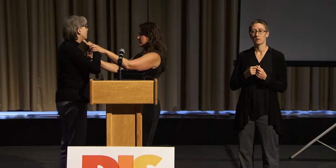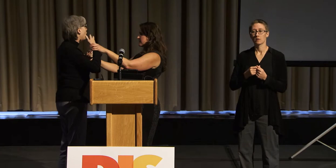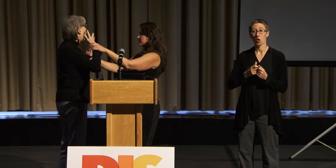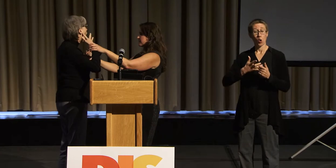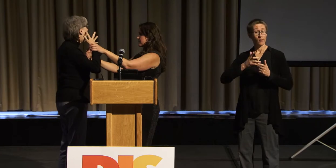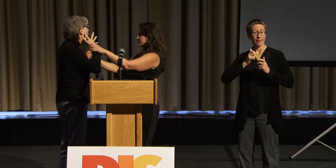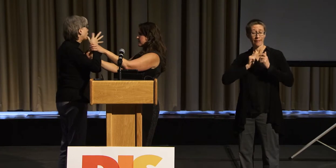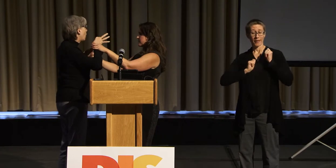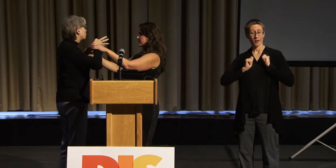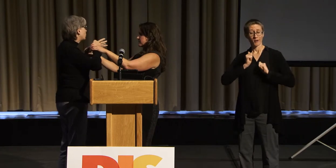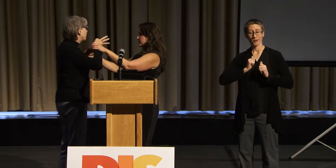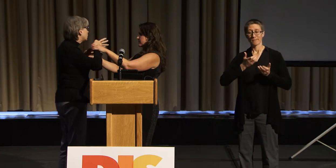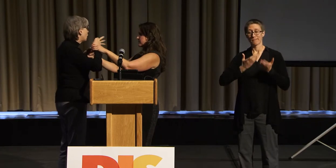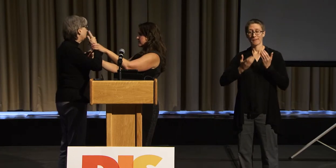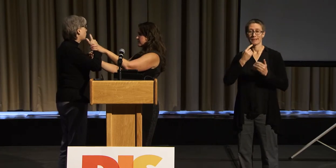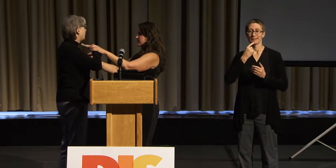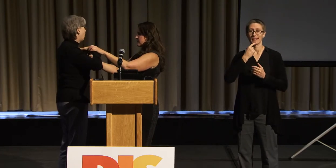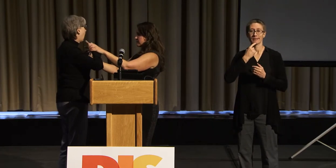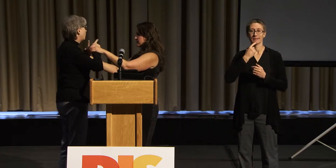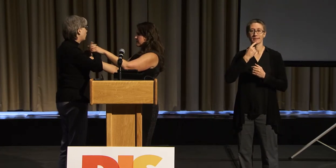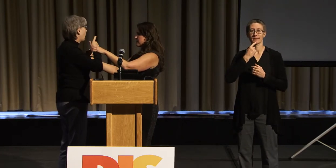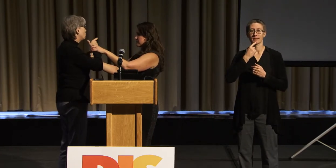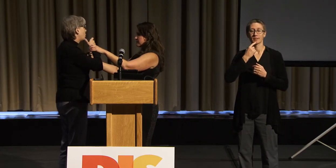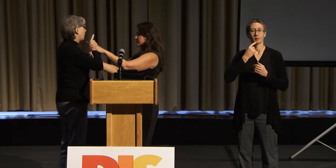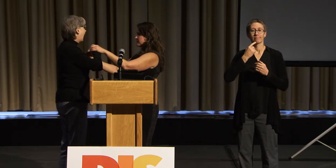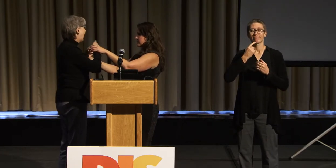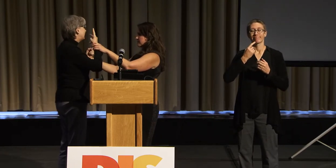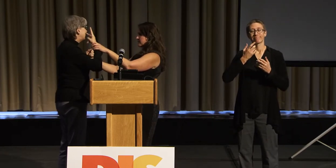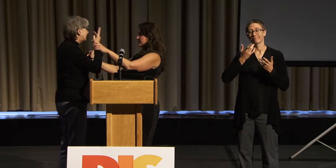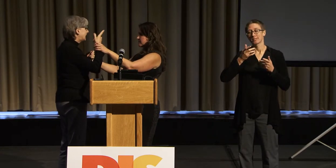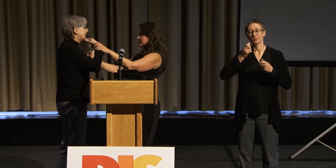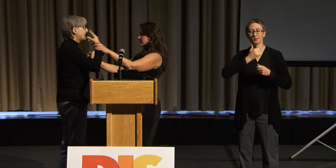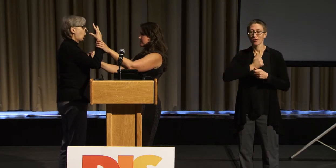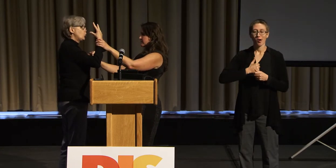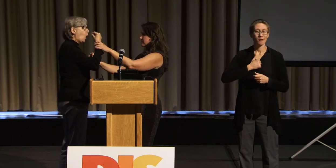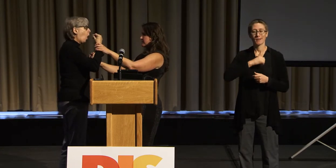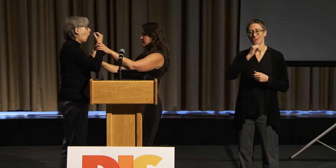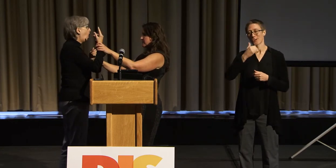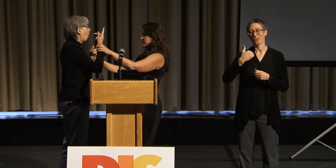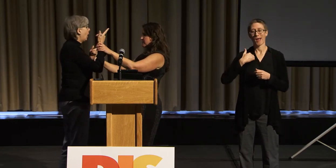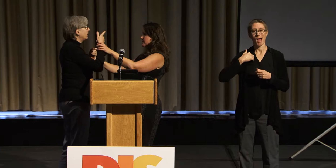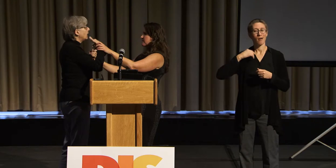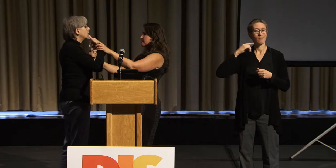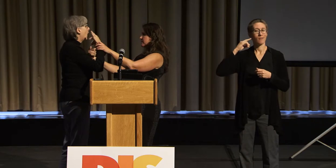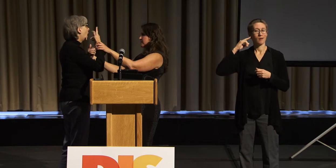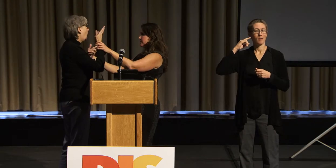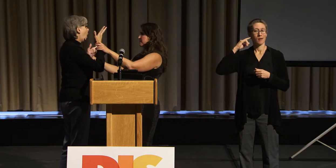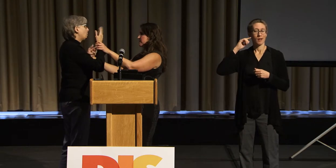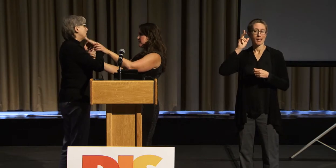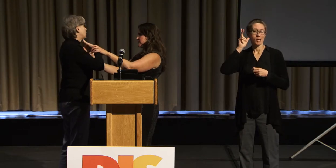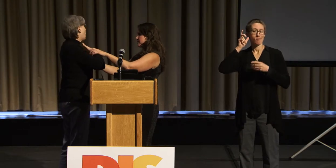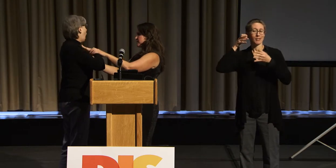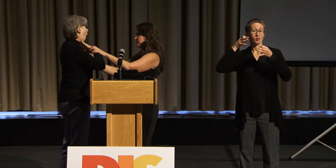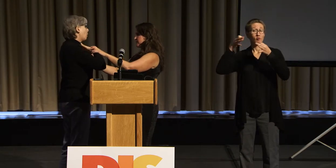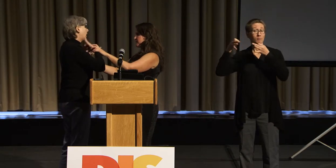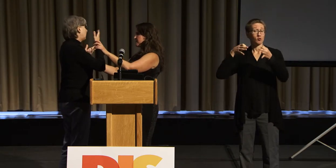for my friends who do not see. And they're like, oh, OK, sorry, but not our problem.